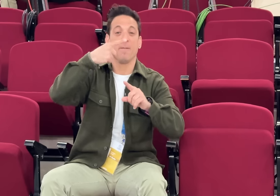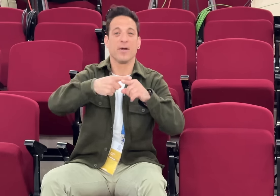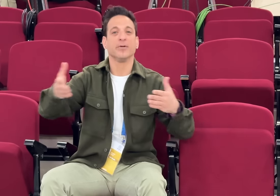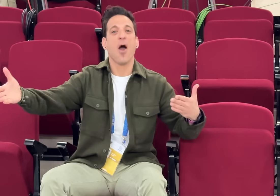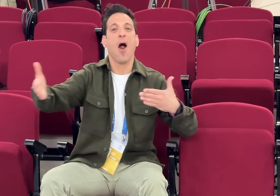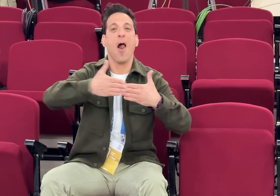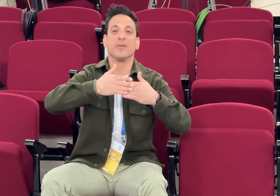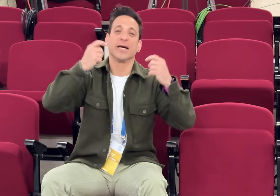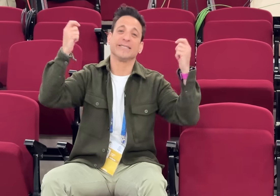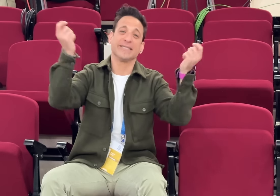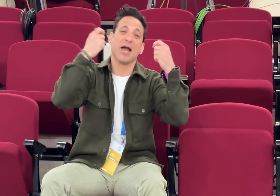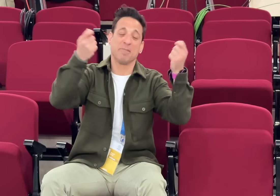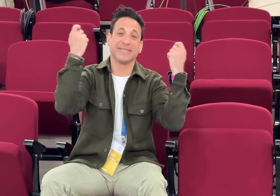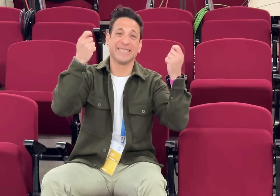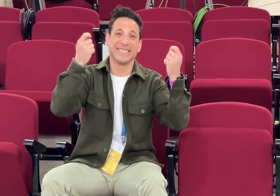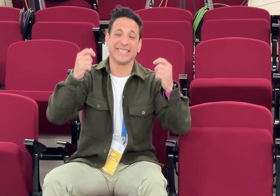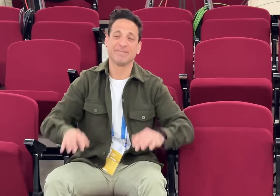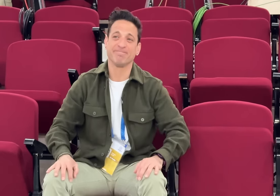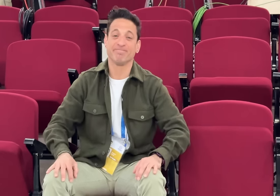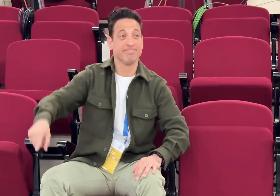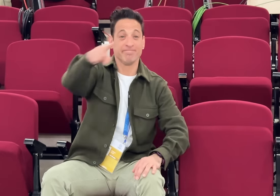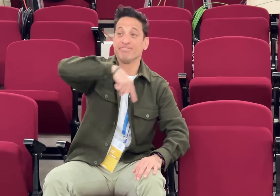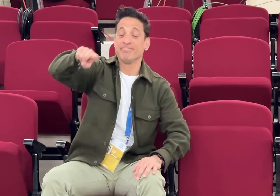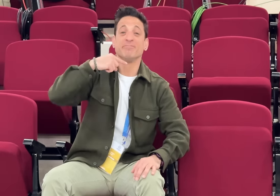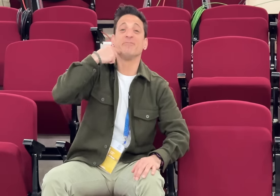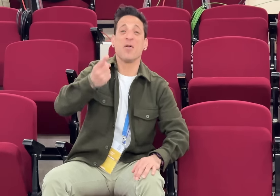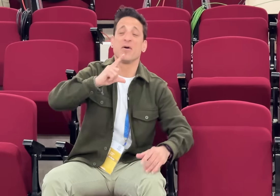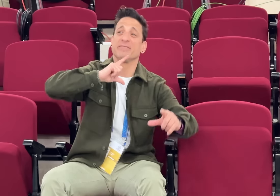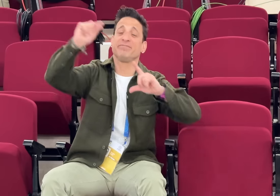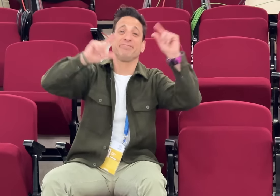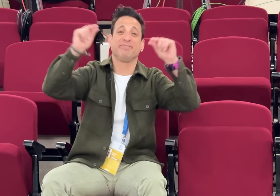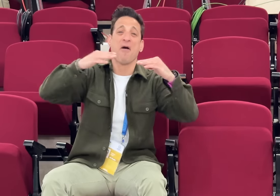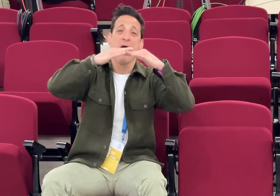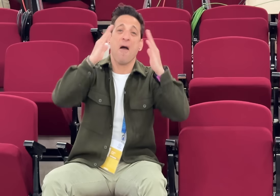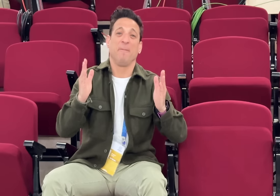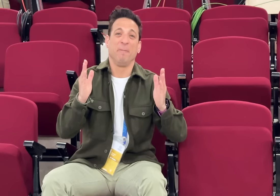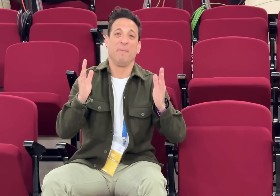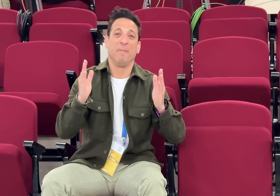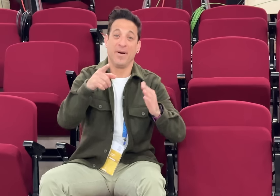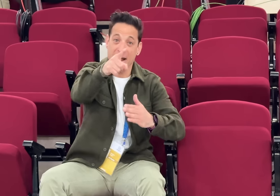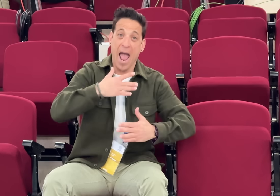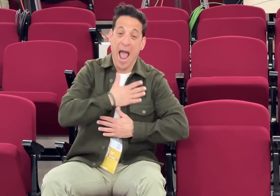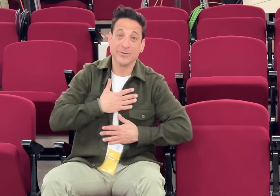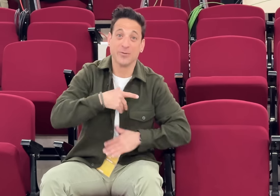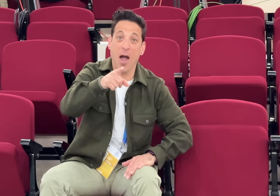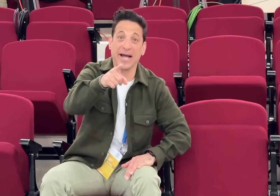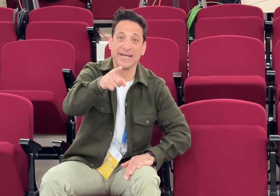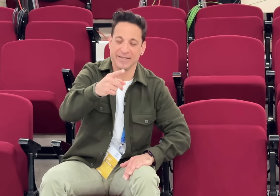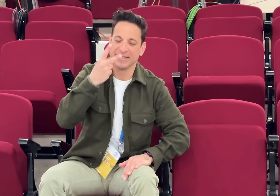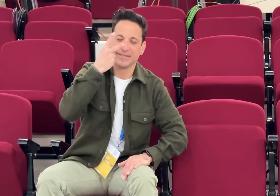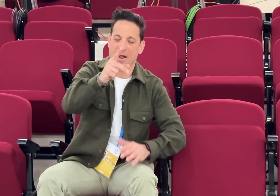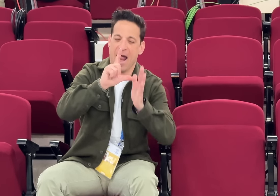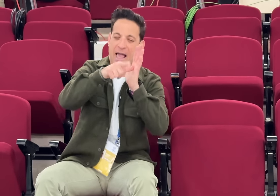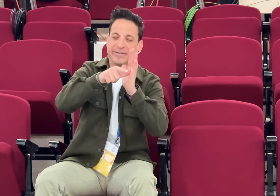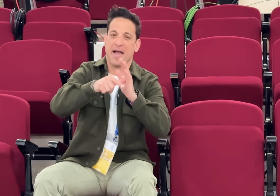homes. Did you enjoy our daily reports? See you later.